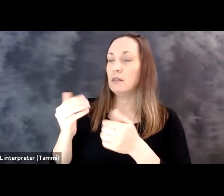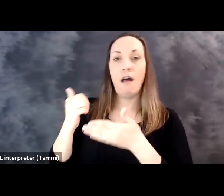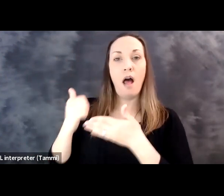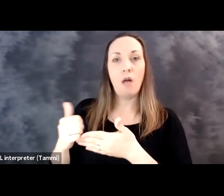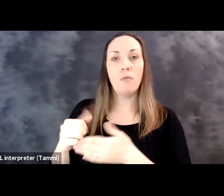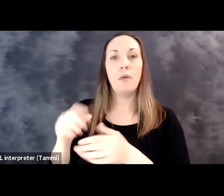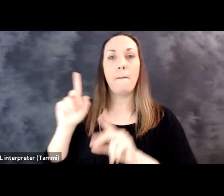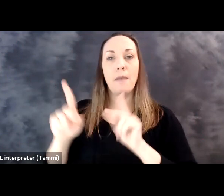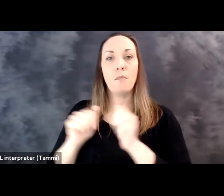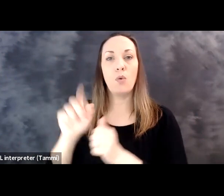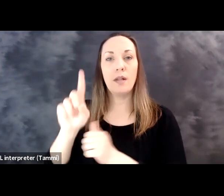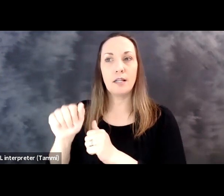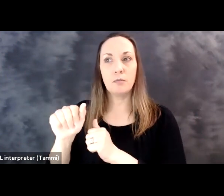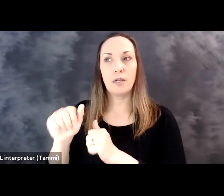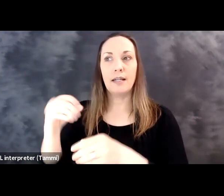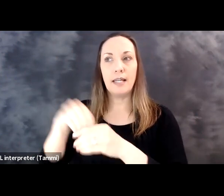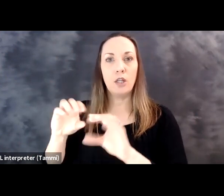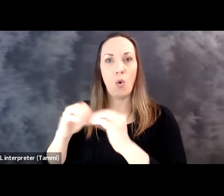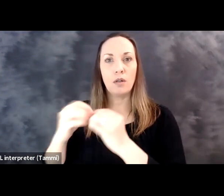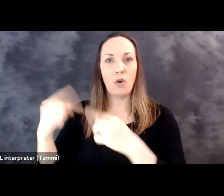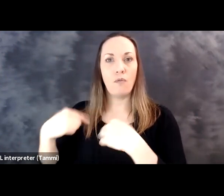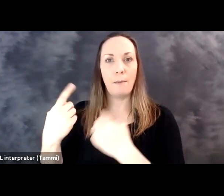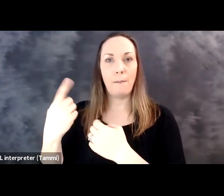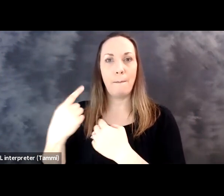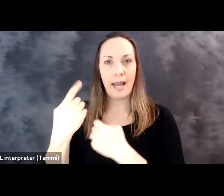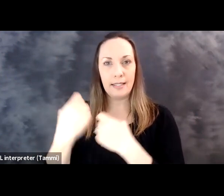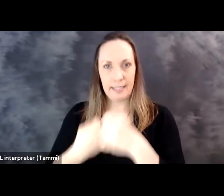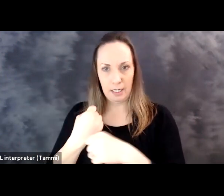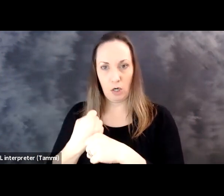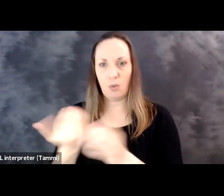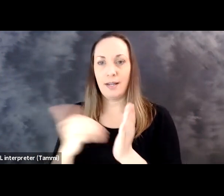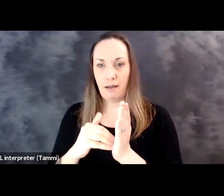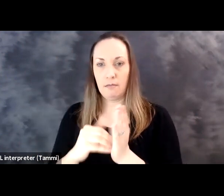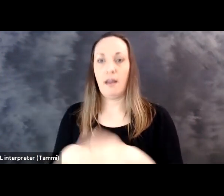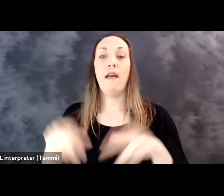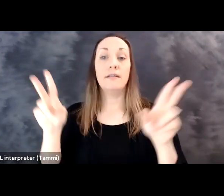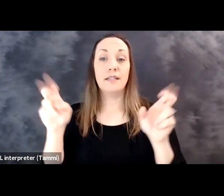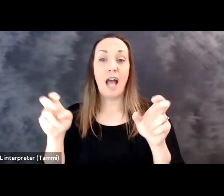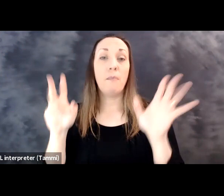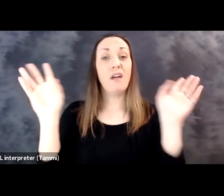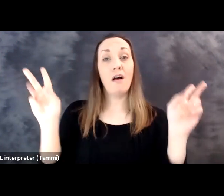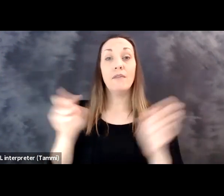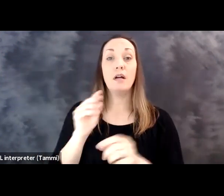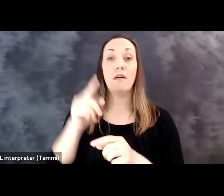disabilities -- on employees with disabilities been raised in your organization over the past year?